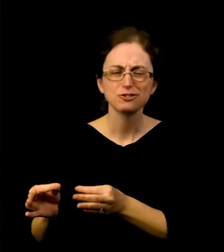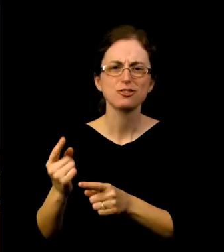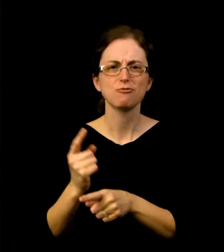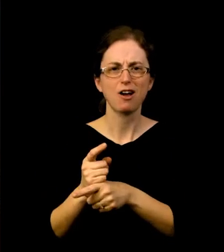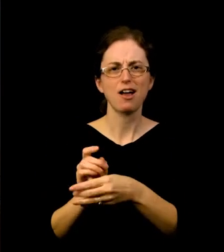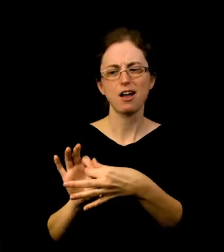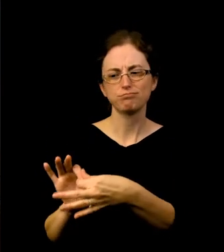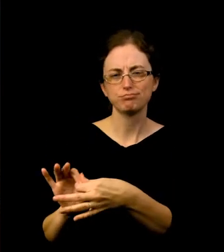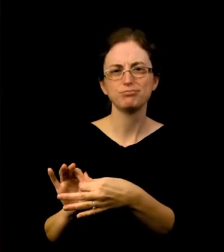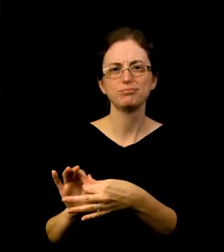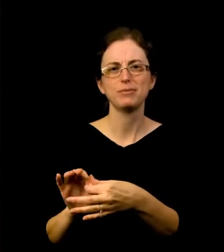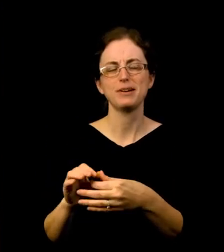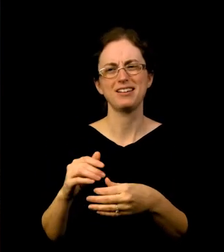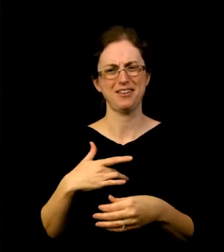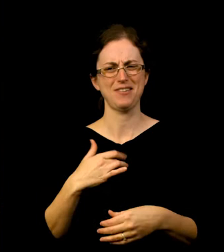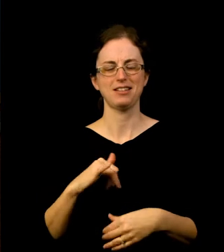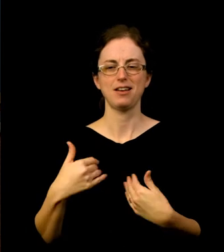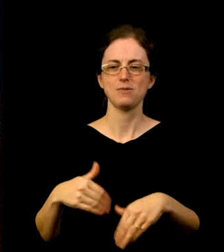to invite an organization like ours into the Museum.